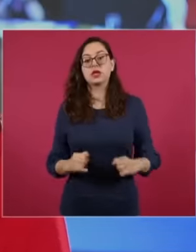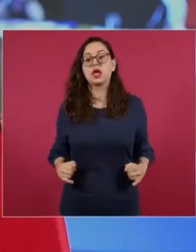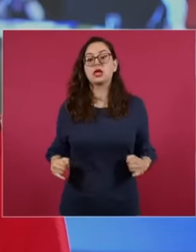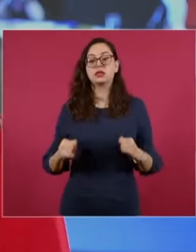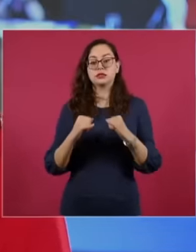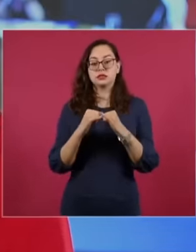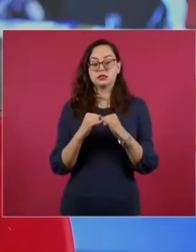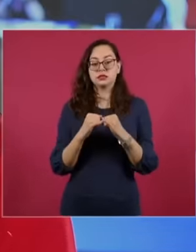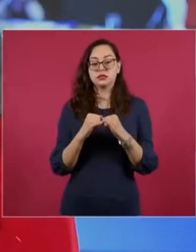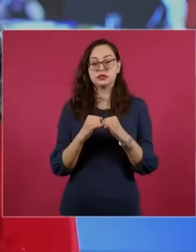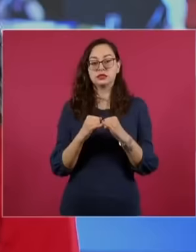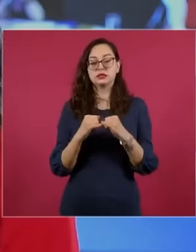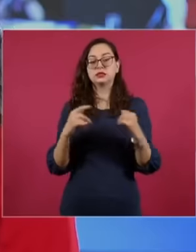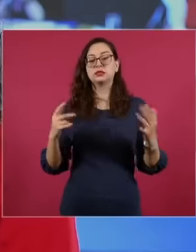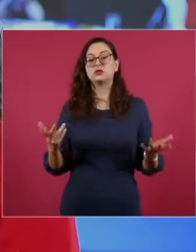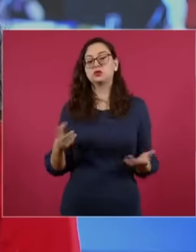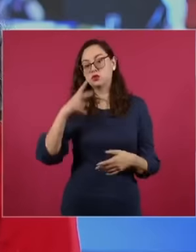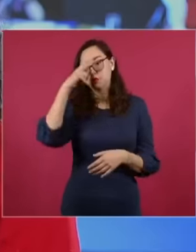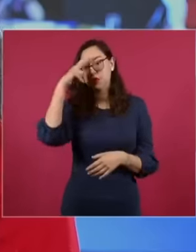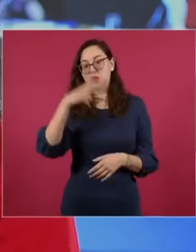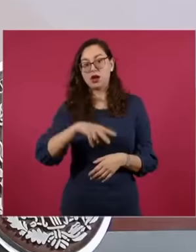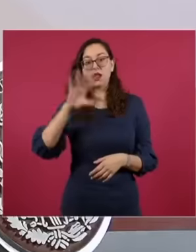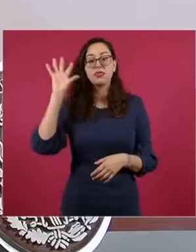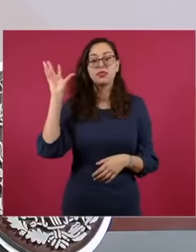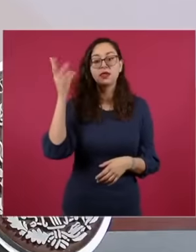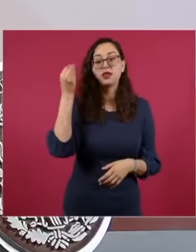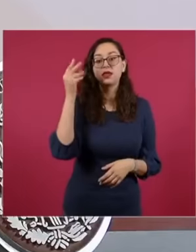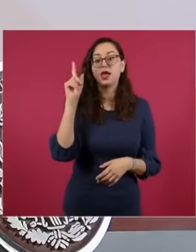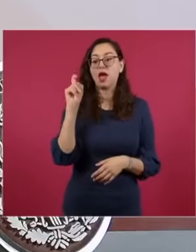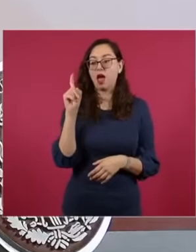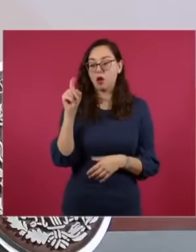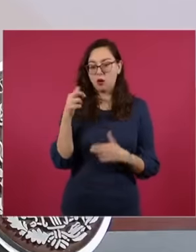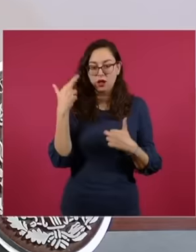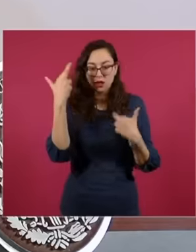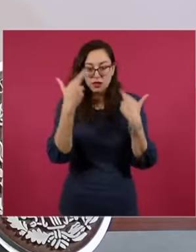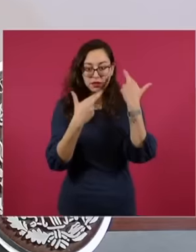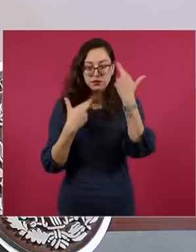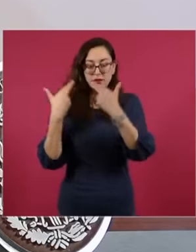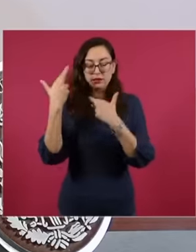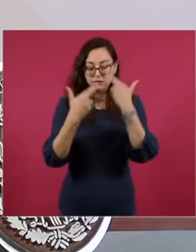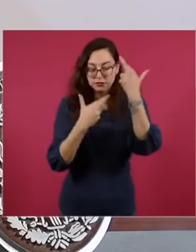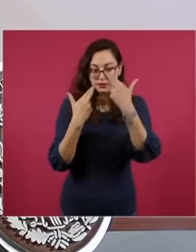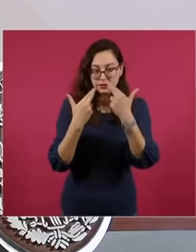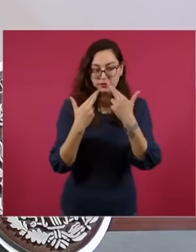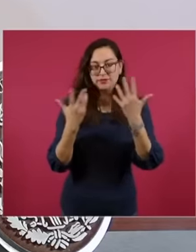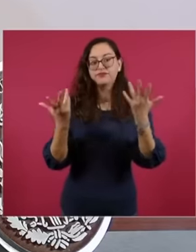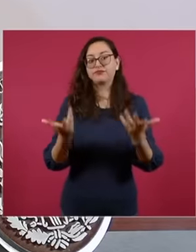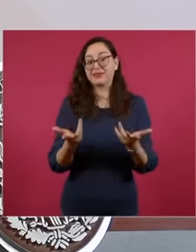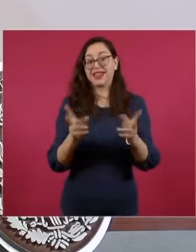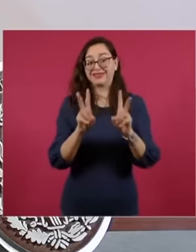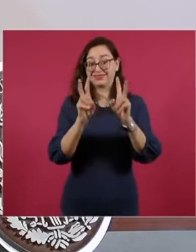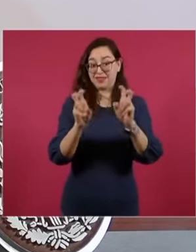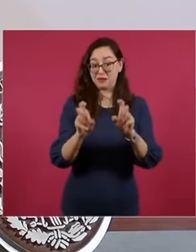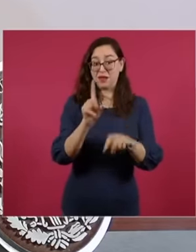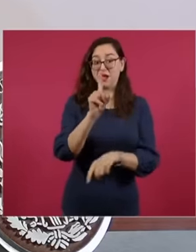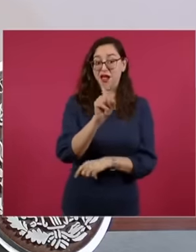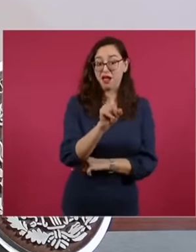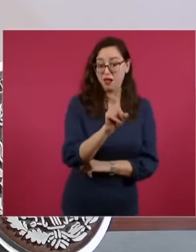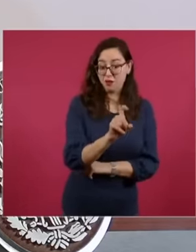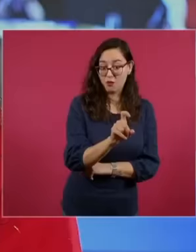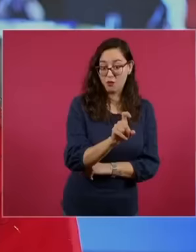Water Technologies. Everything that is related to water and everything that is related to what is air,